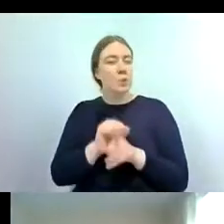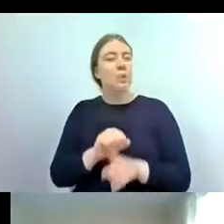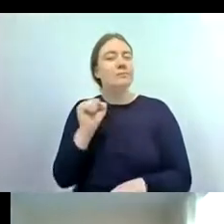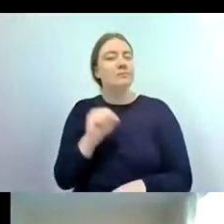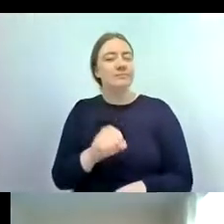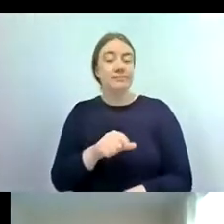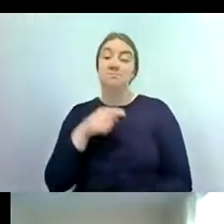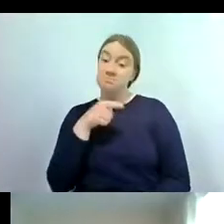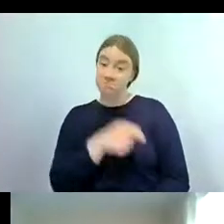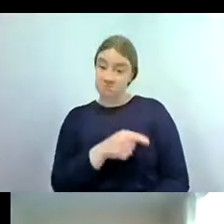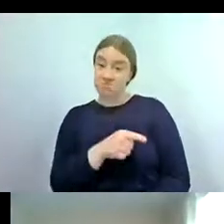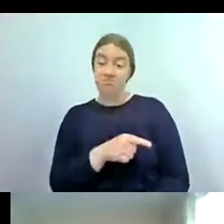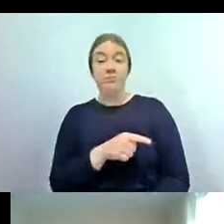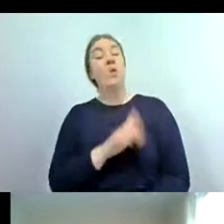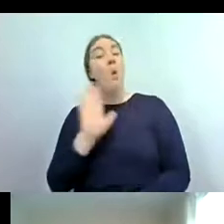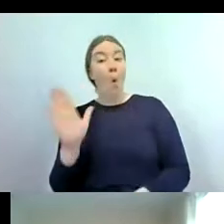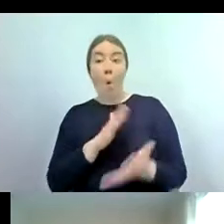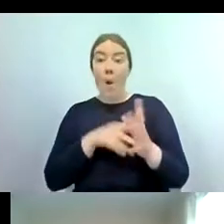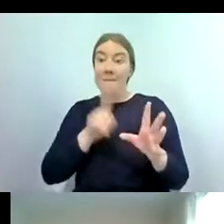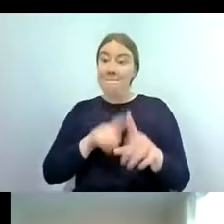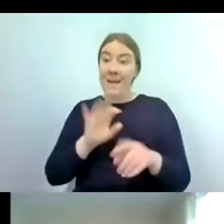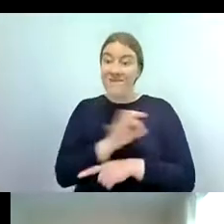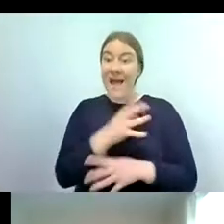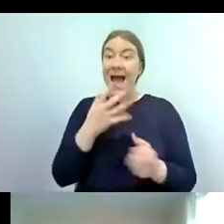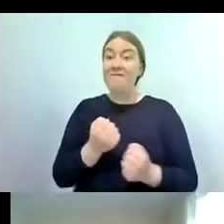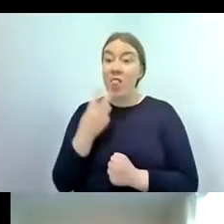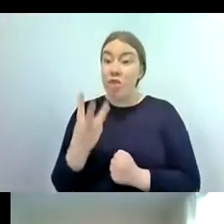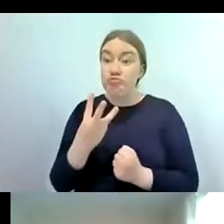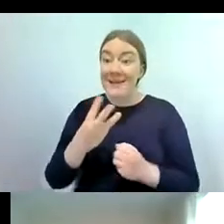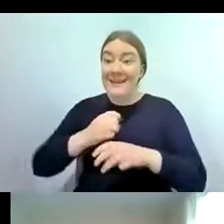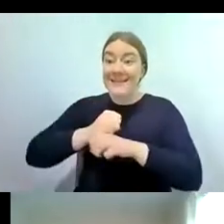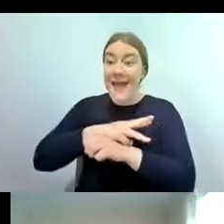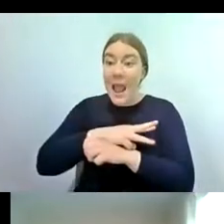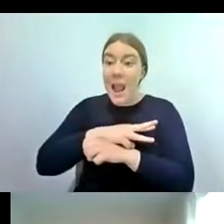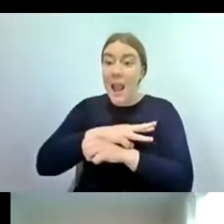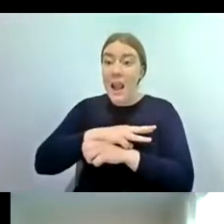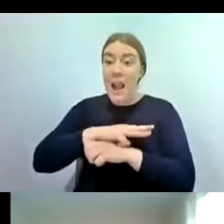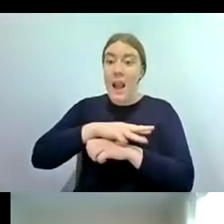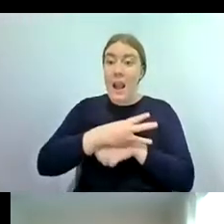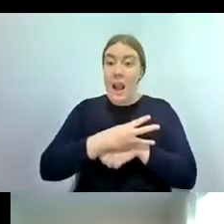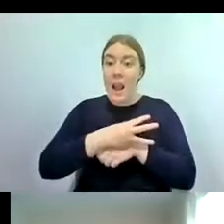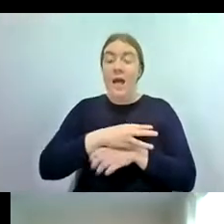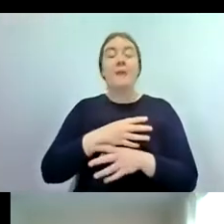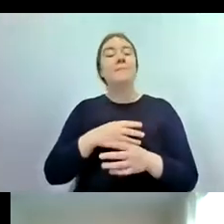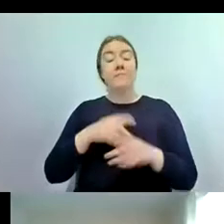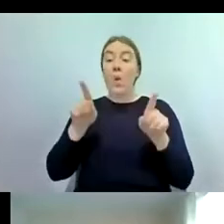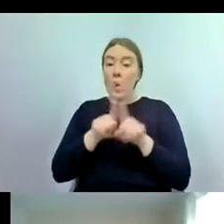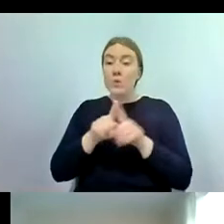so all mayfly larvae have three tails and they also have external gills down the abdomen